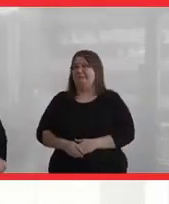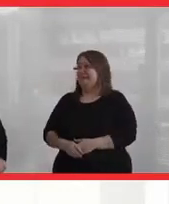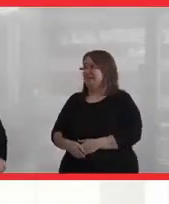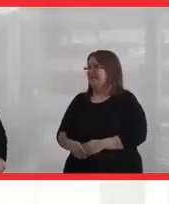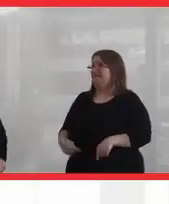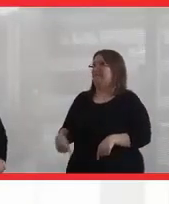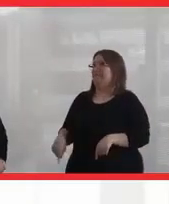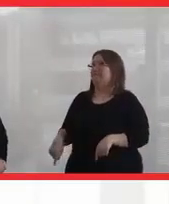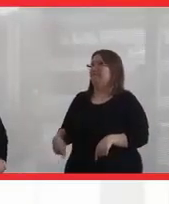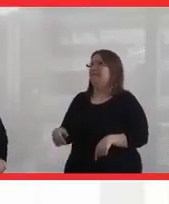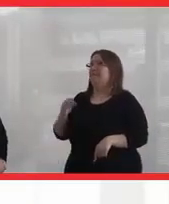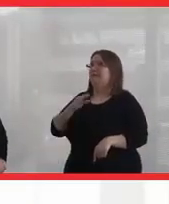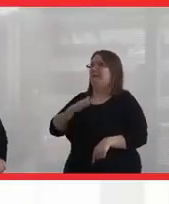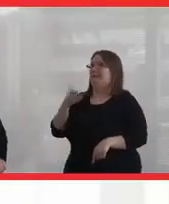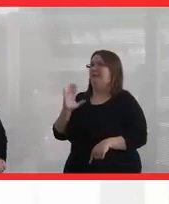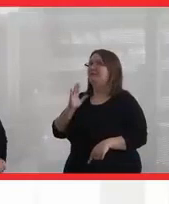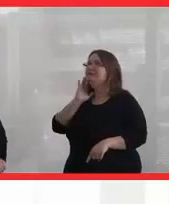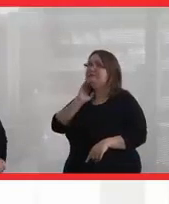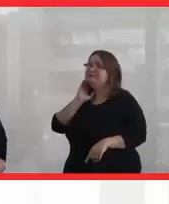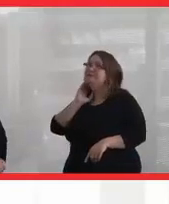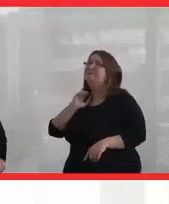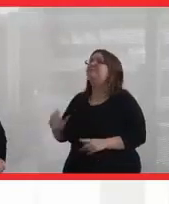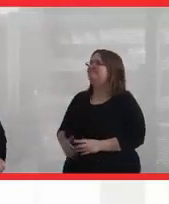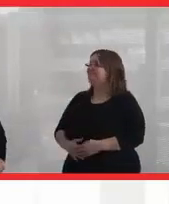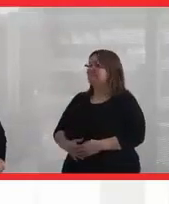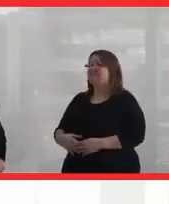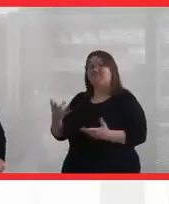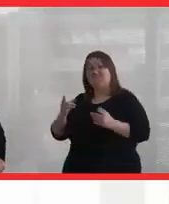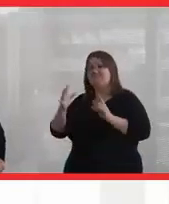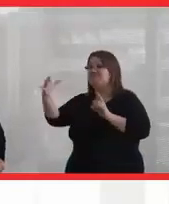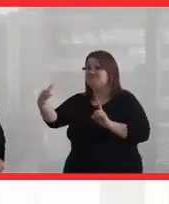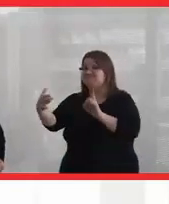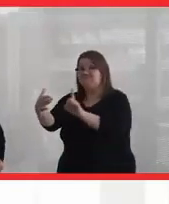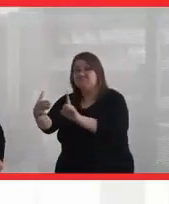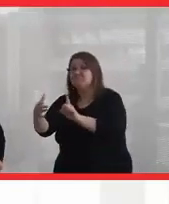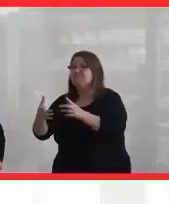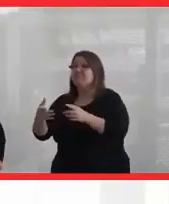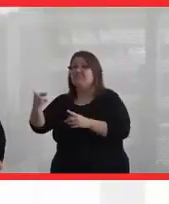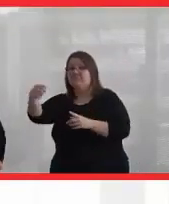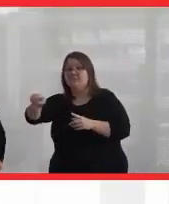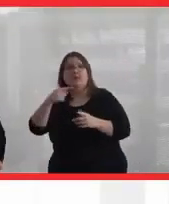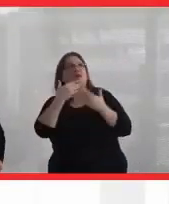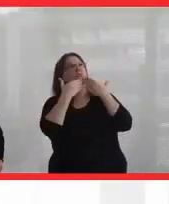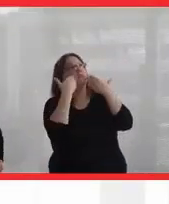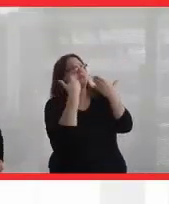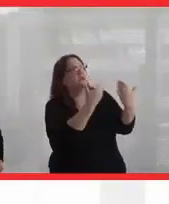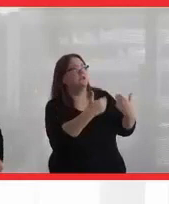He was like, oh, my god. But he went over and he talked to them, and what they said to him was, thank you,